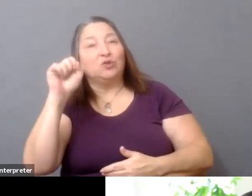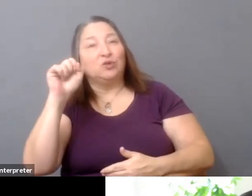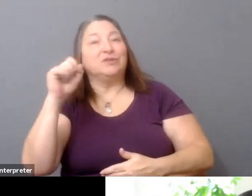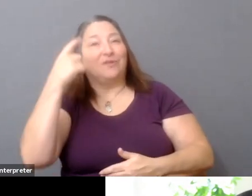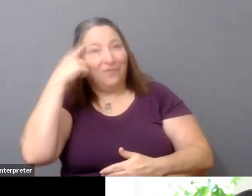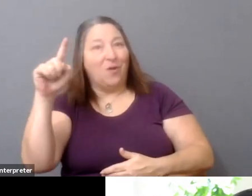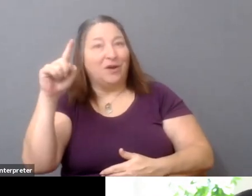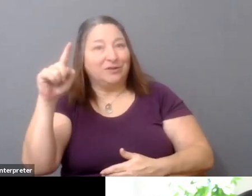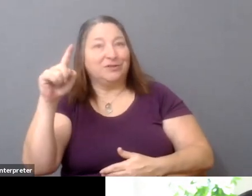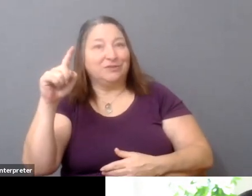and to get them out there?